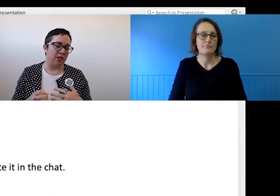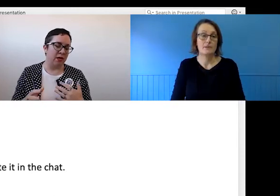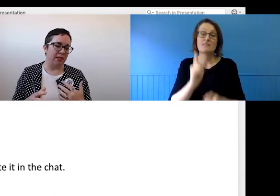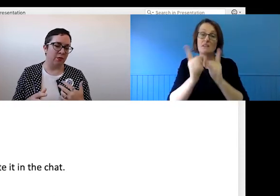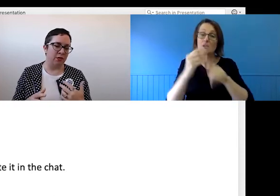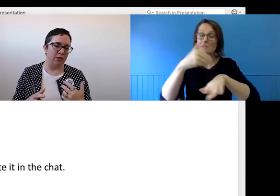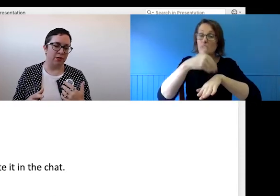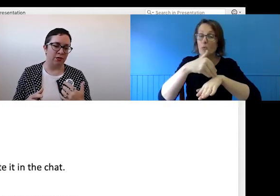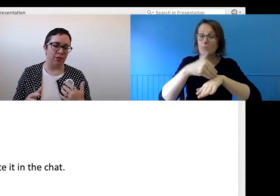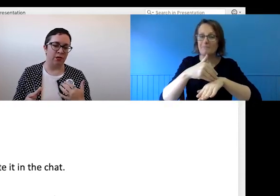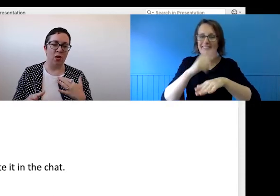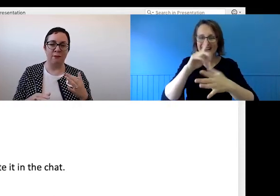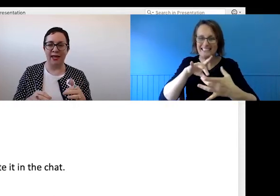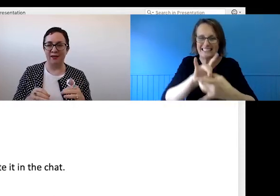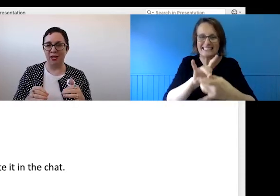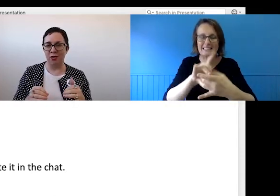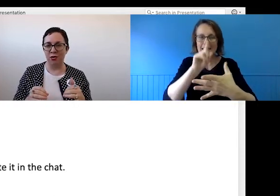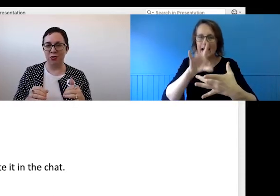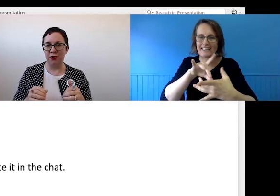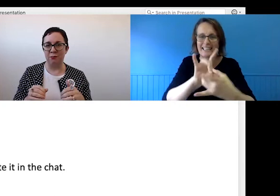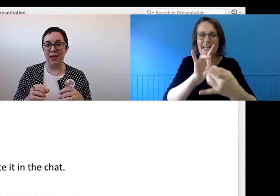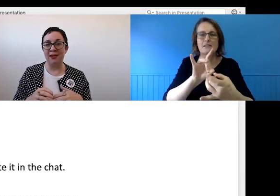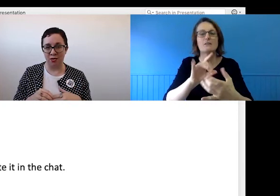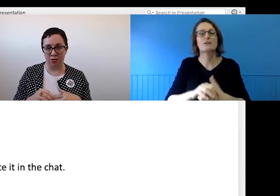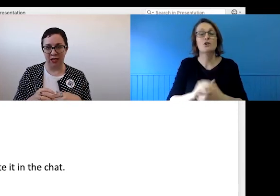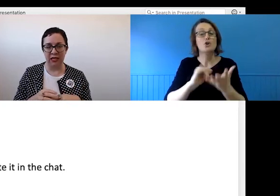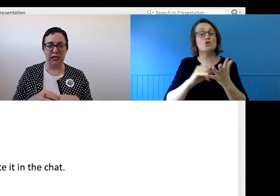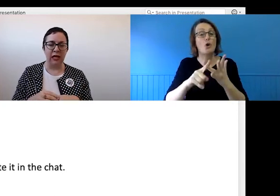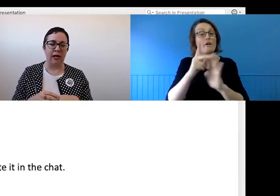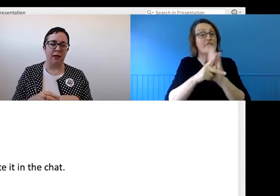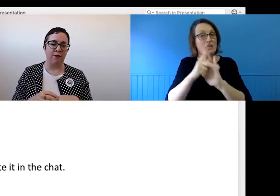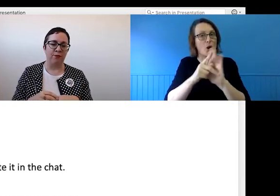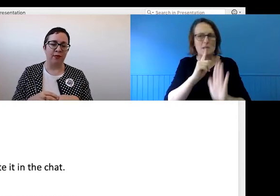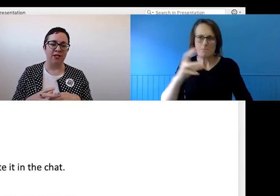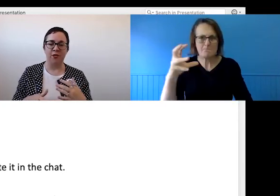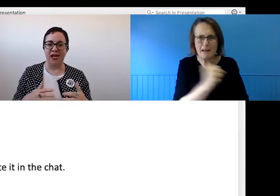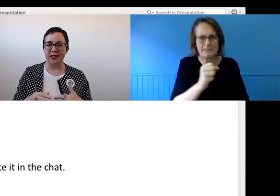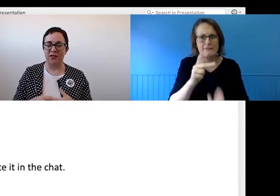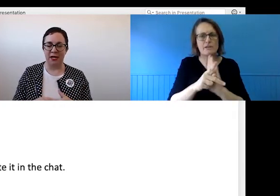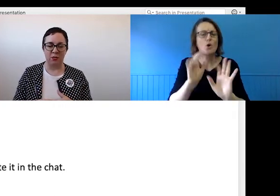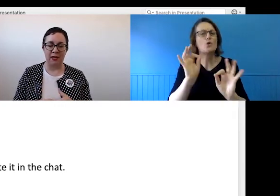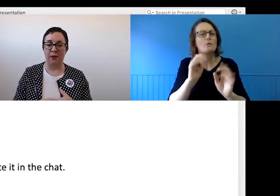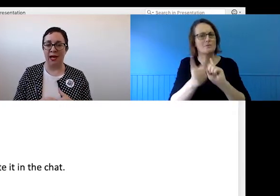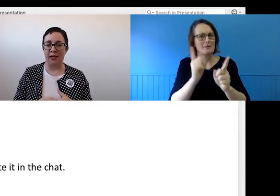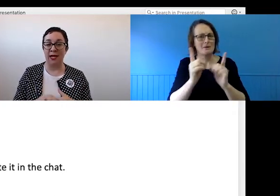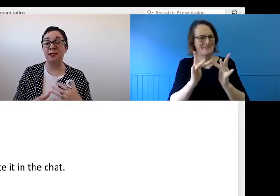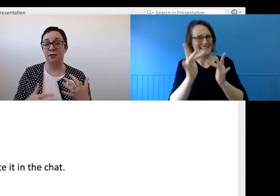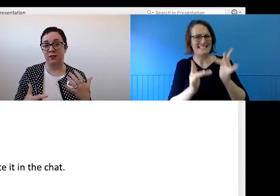Which is why it's important to not make video use mandatory, and to create a safe space where people aren't hassled if